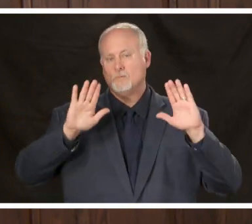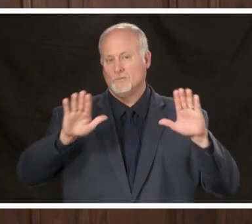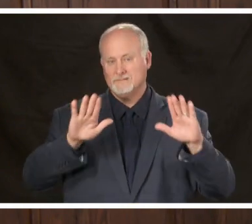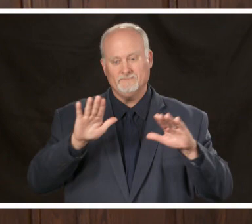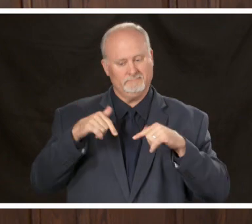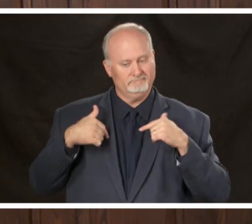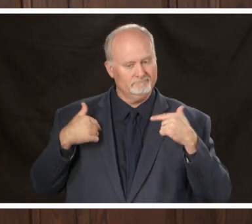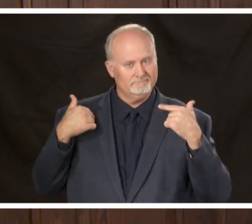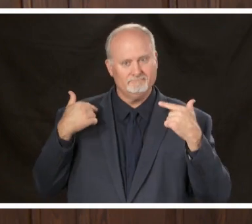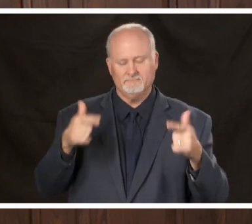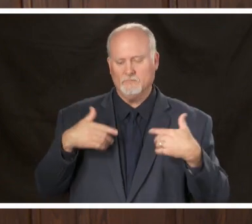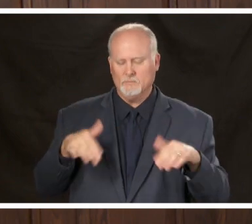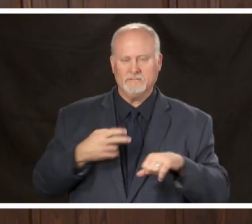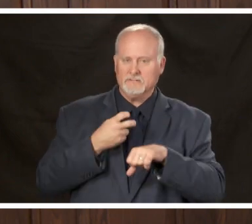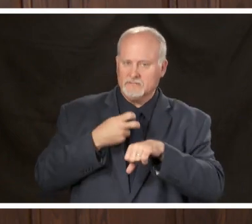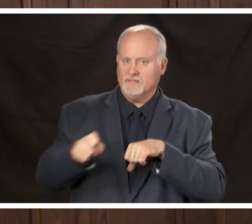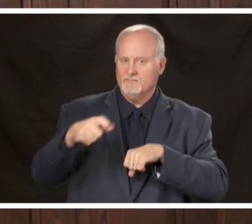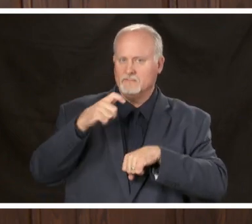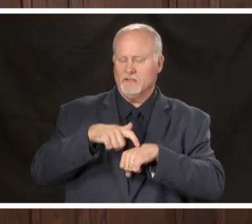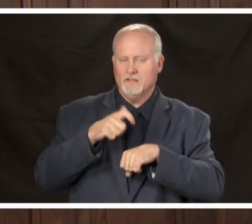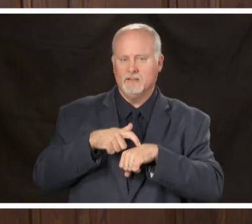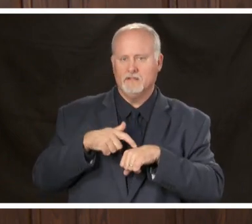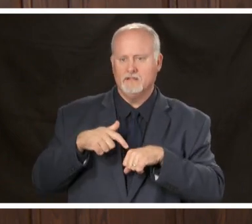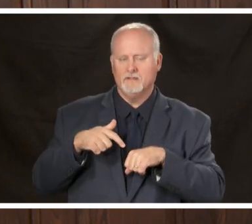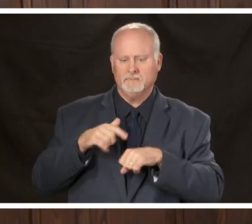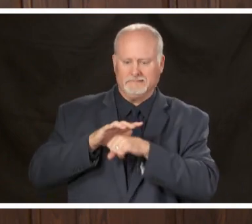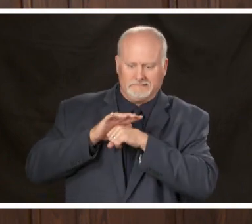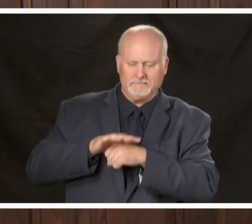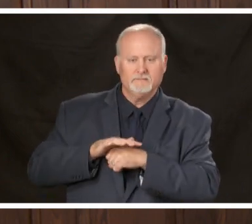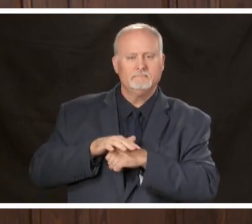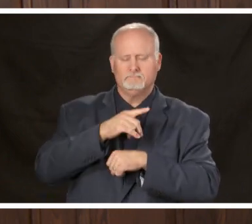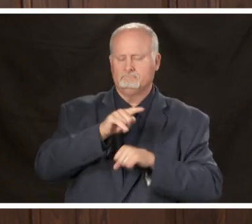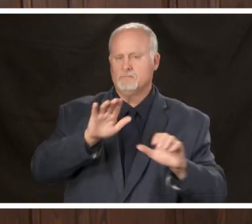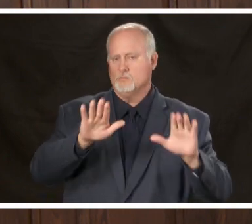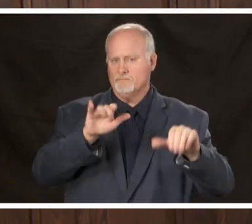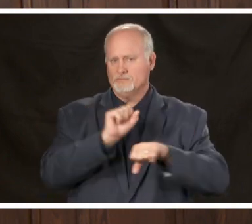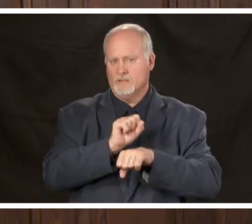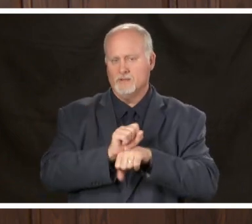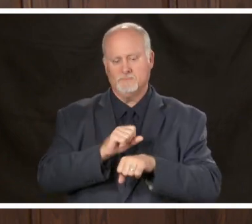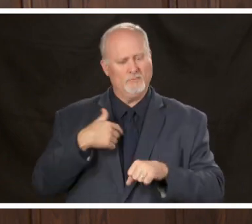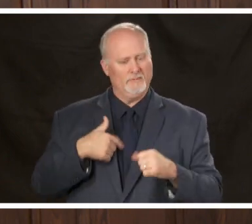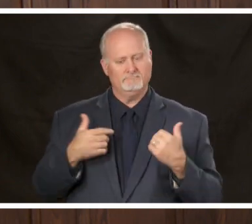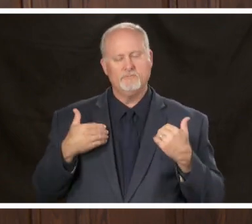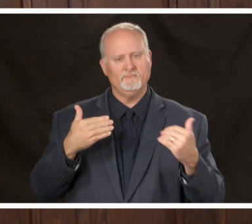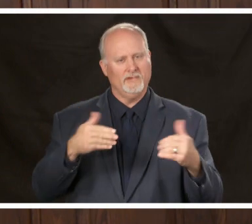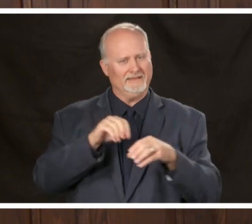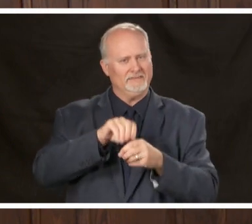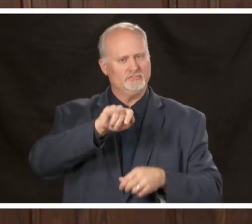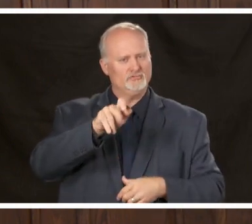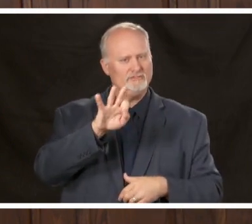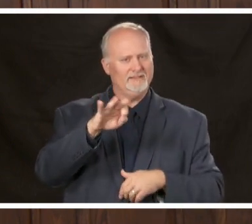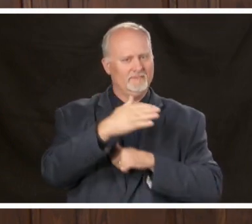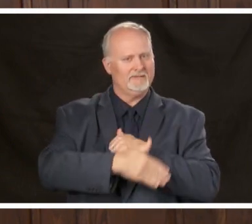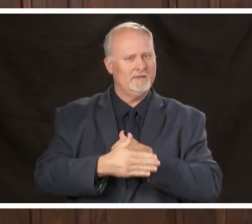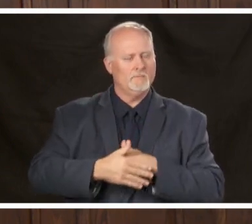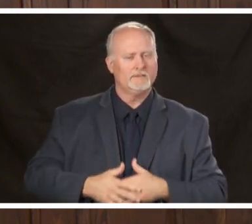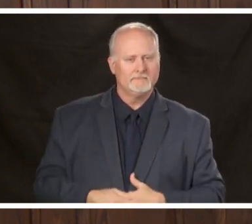these very trying times as we move forward in Jefferson County thank you